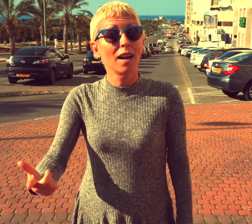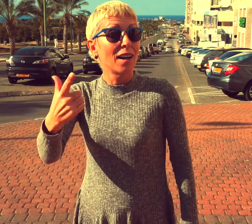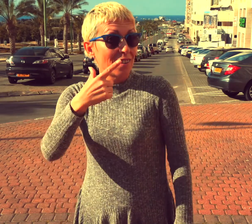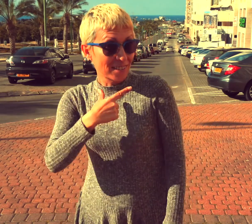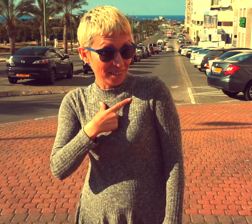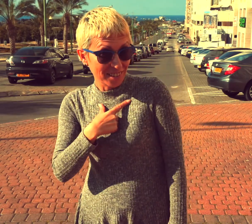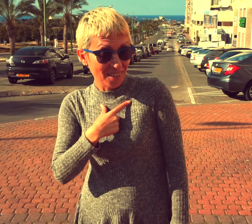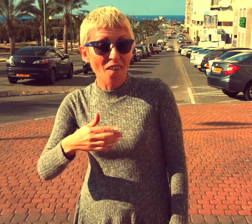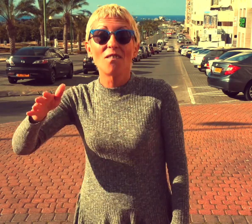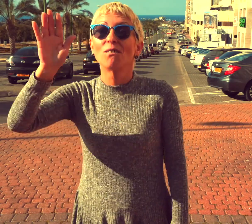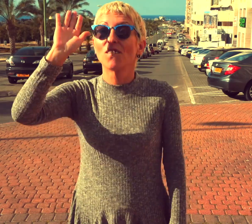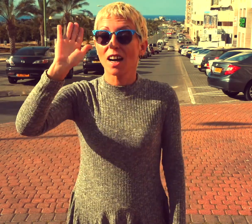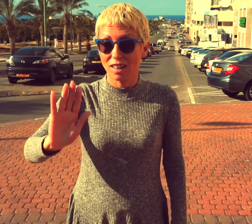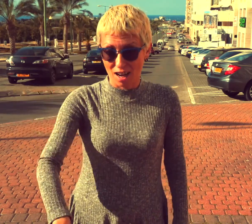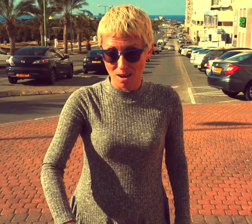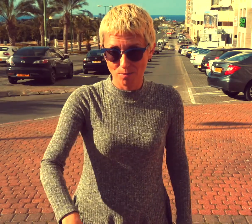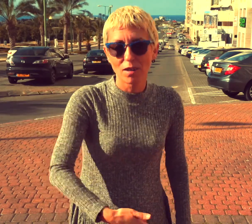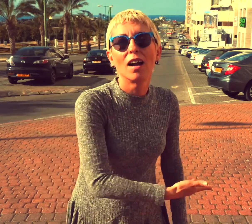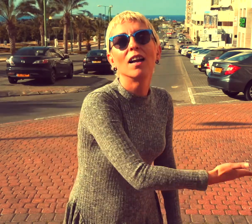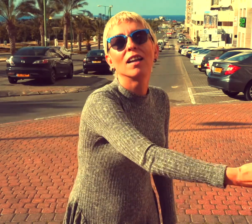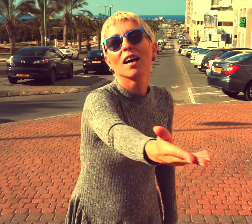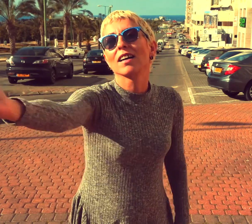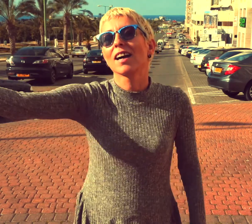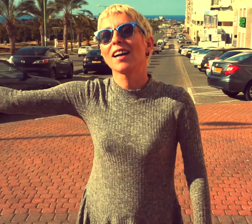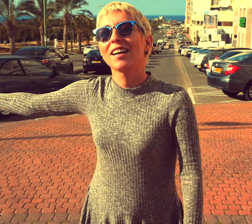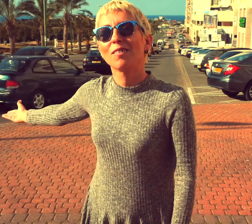Me and you